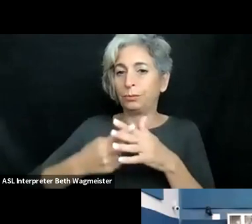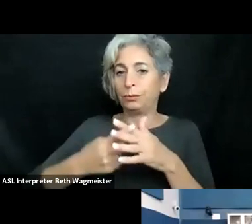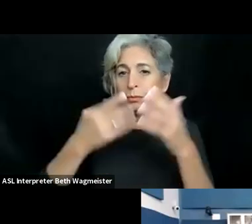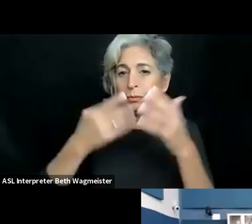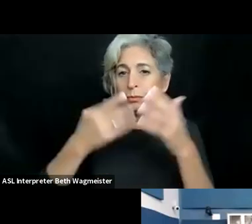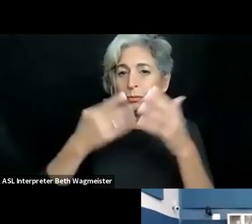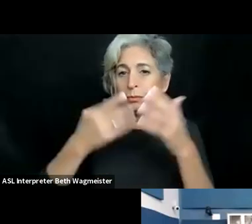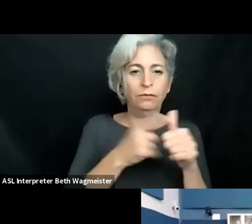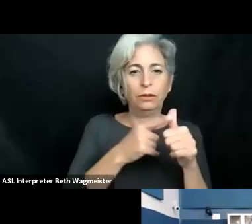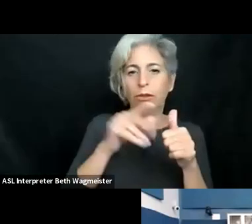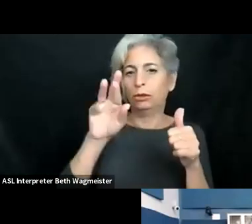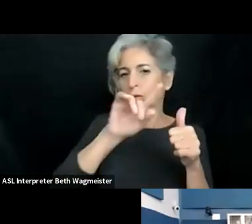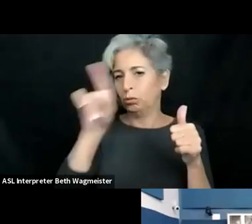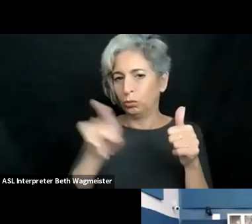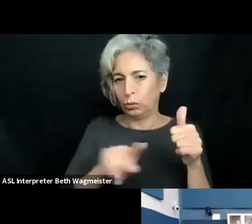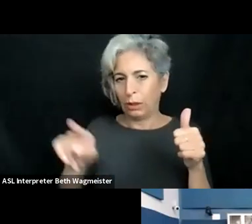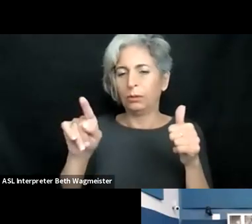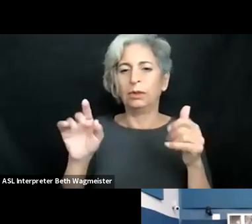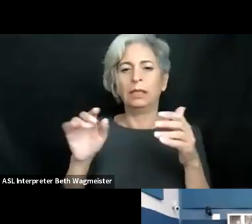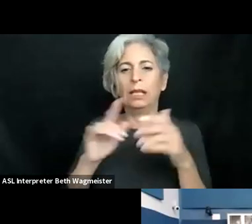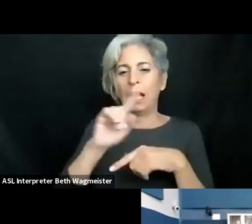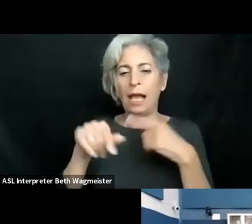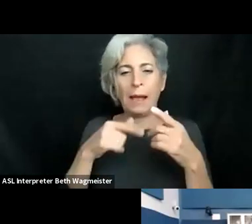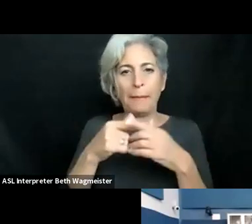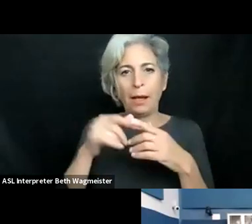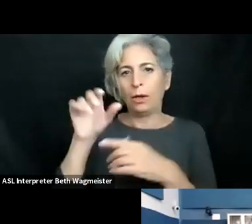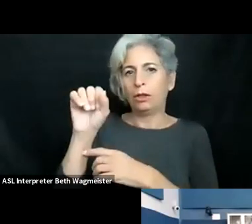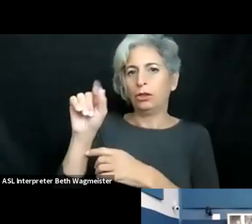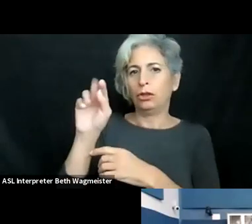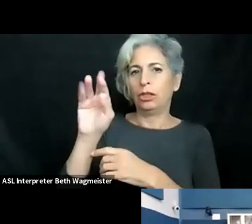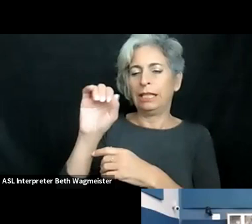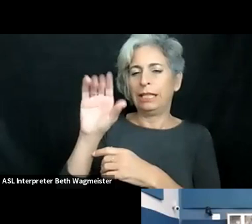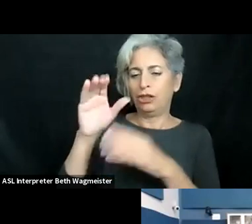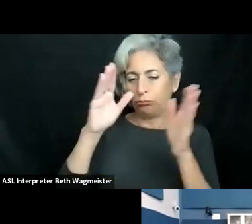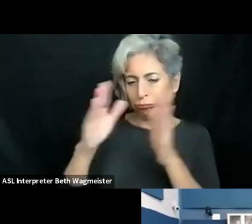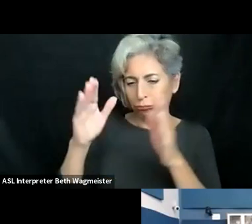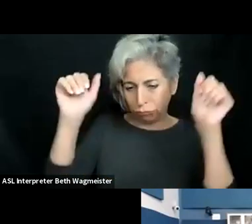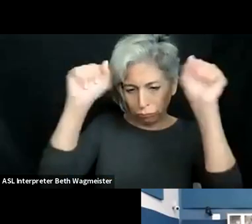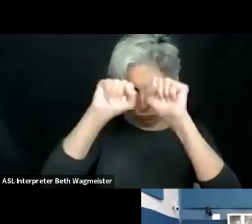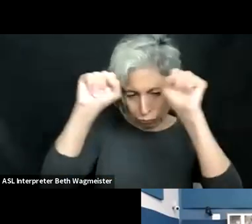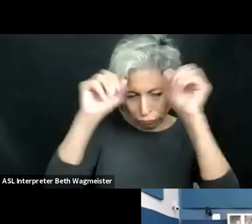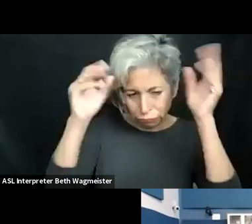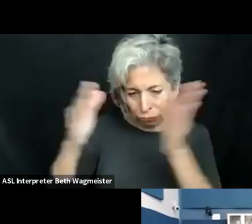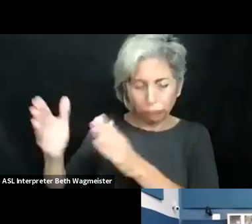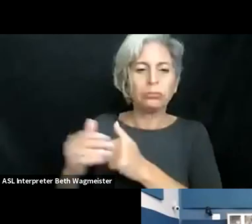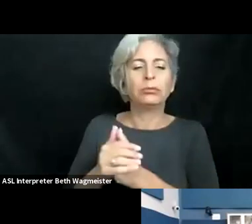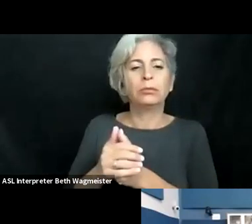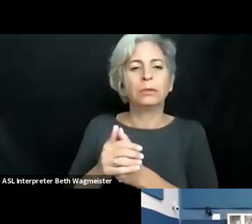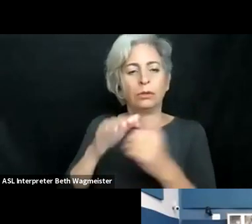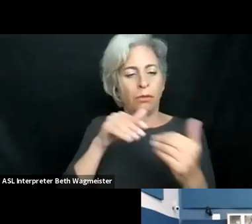strategic